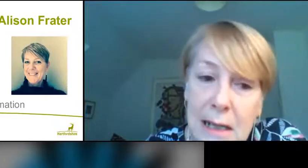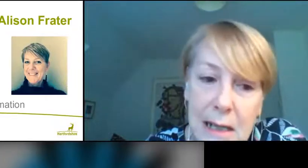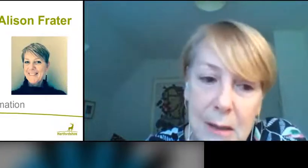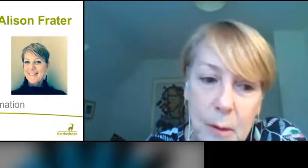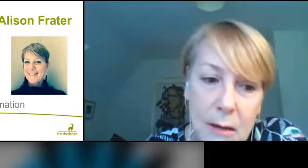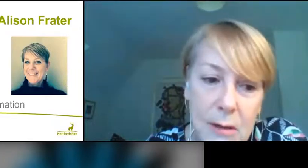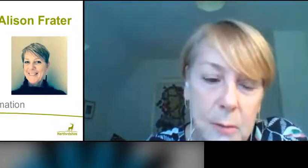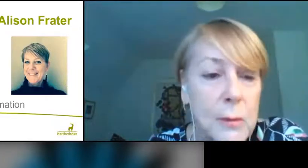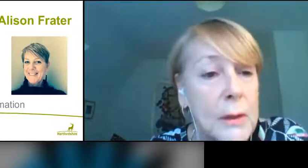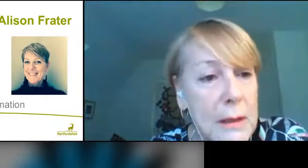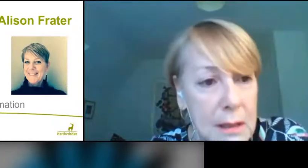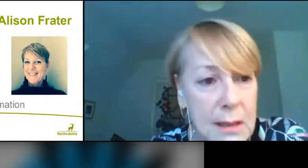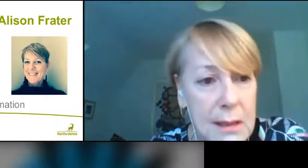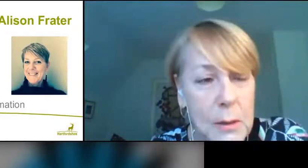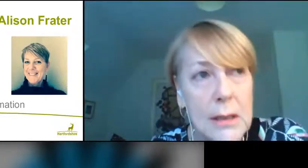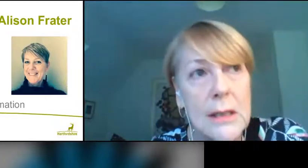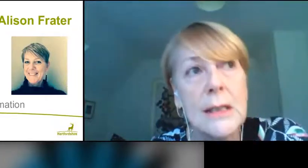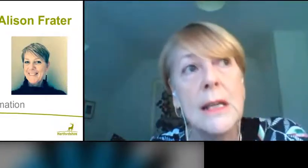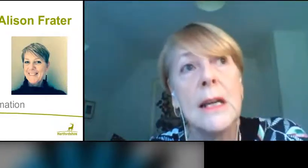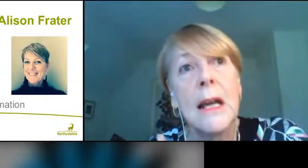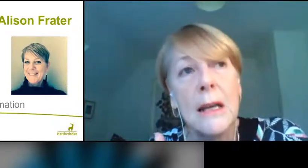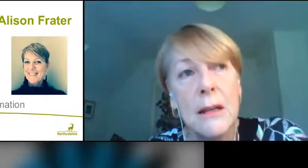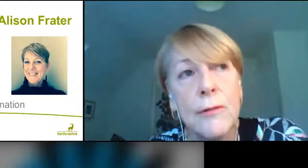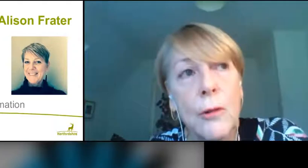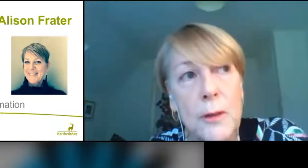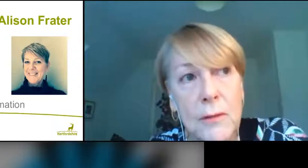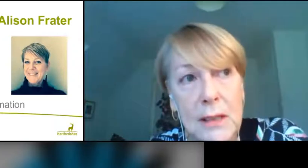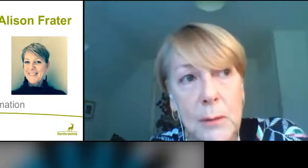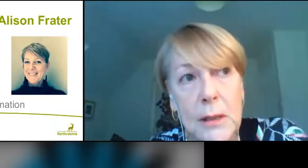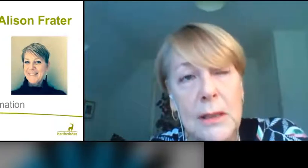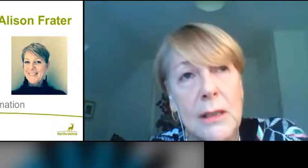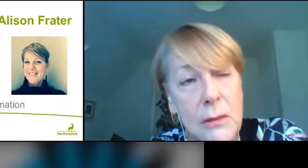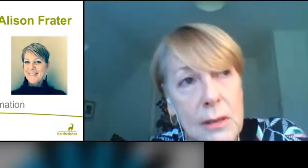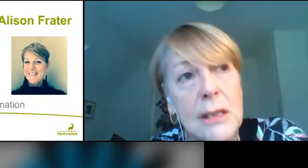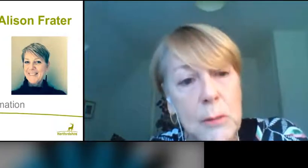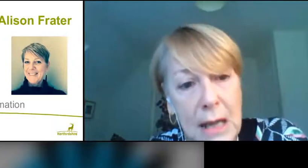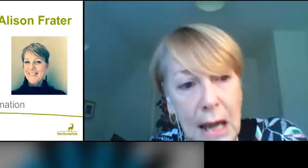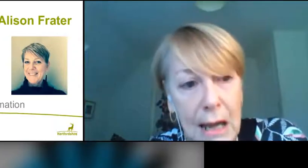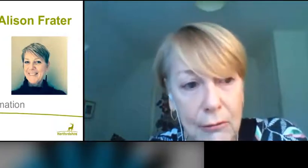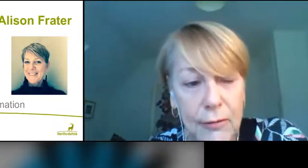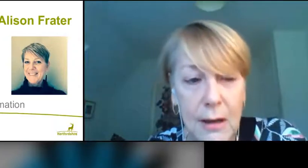lately about people with learning disabilities, and other forms of disability, do seem to have